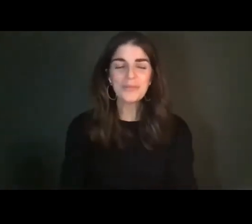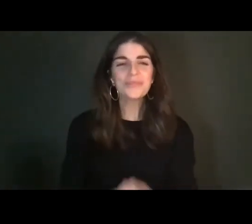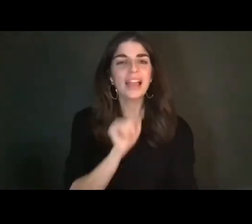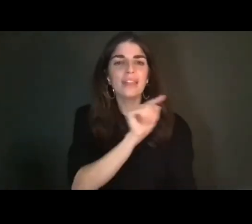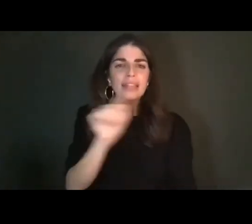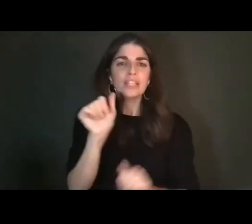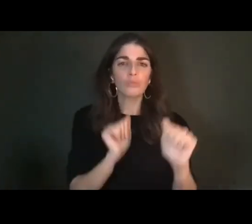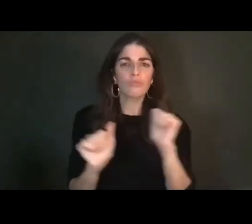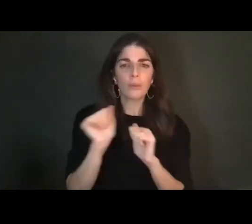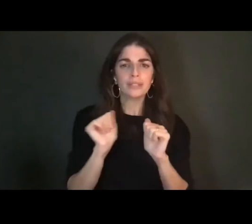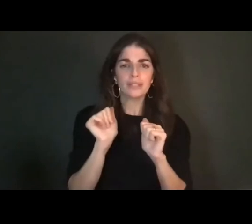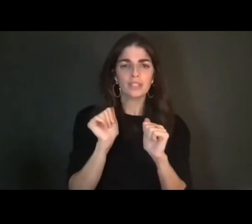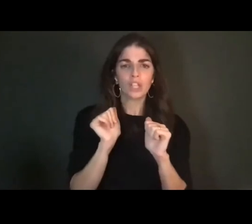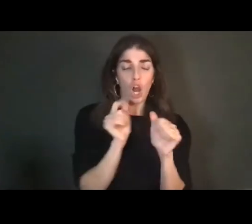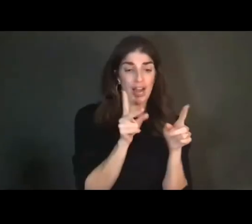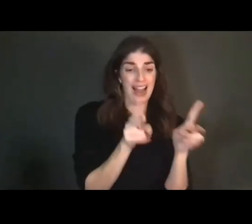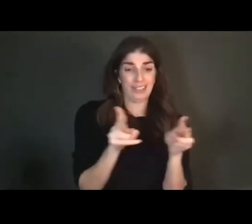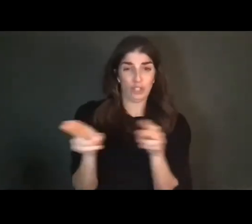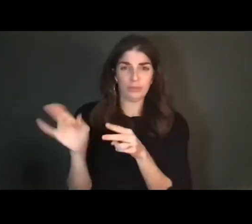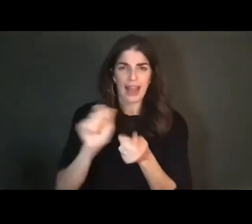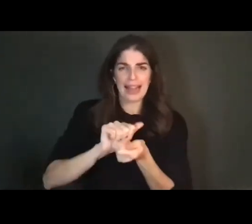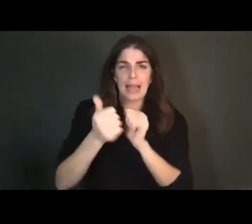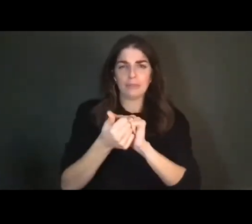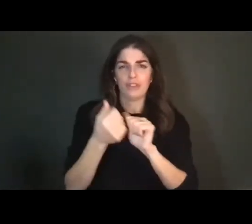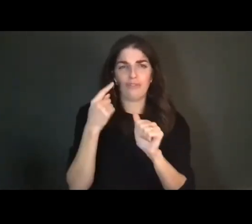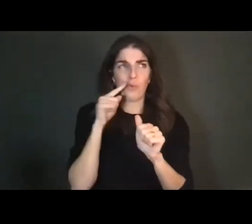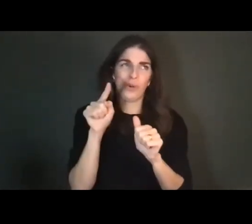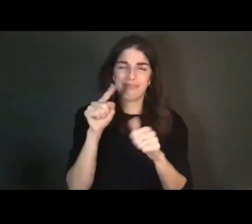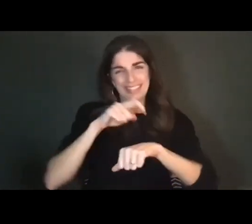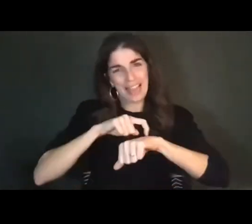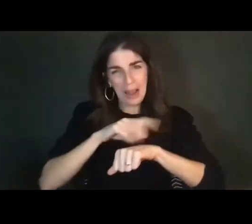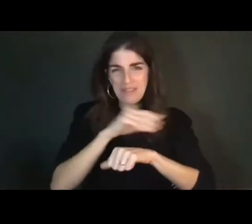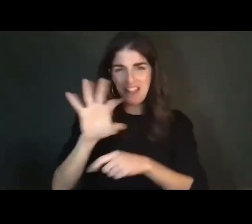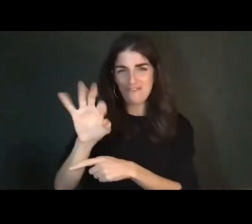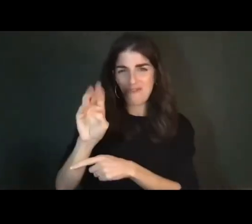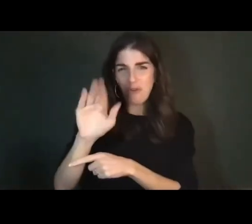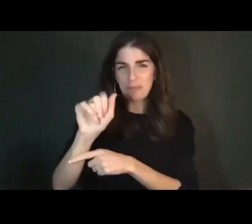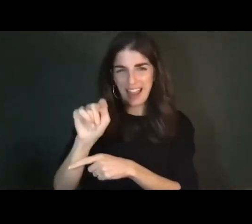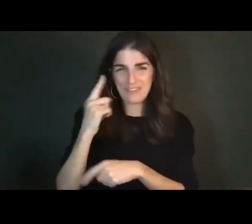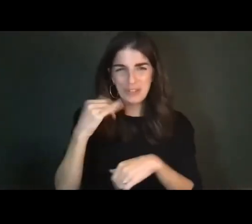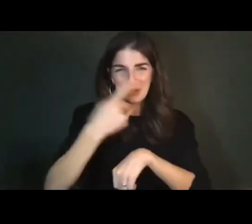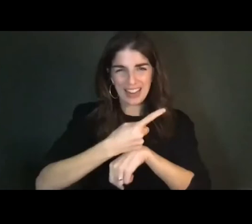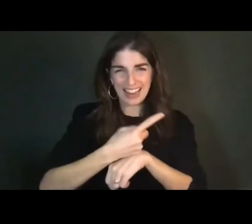excerpts adapted for the format in time of today's setting. Which means that there are